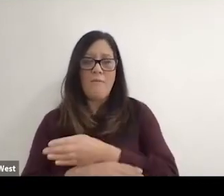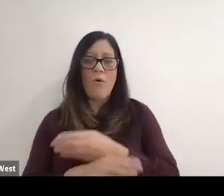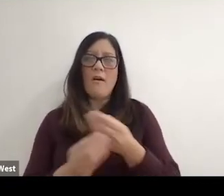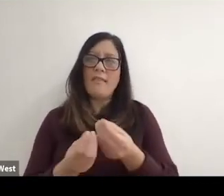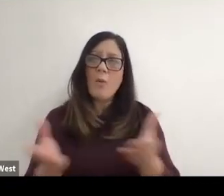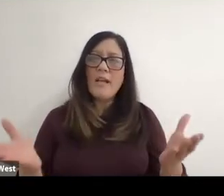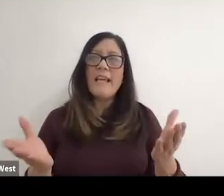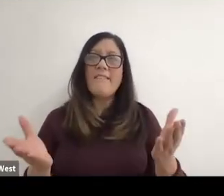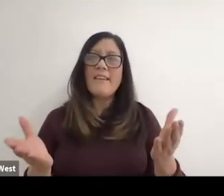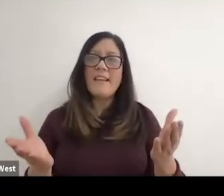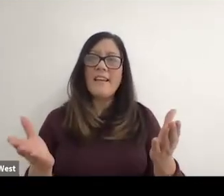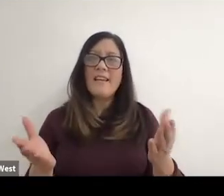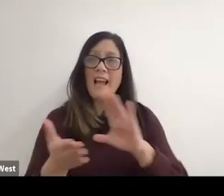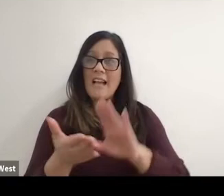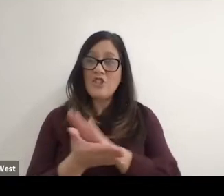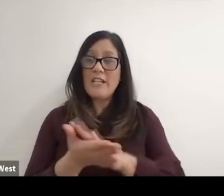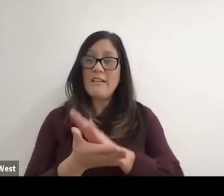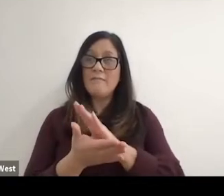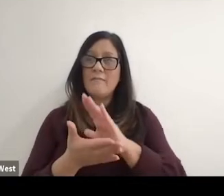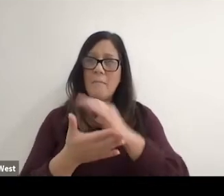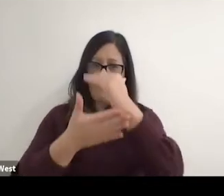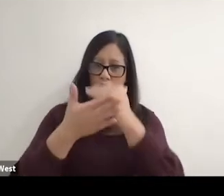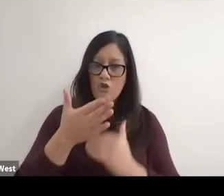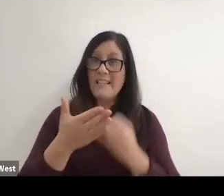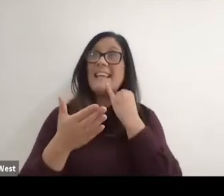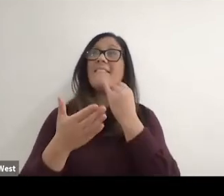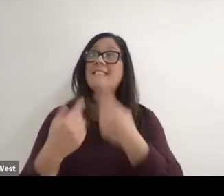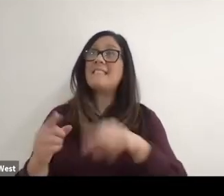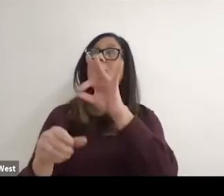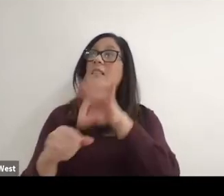of paper telling you what would happen if you were successful in getting elected.